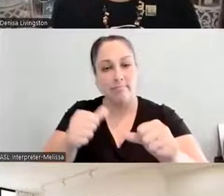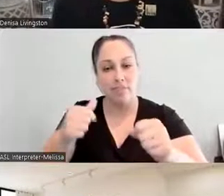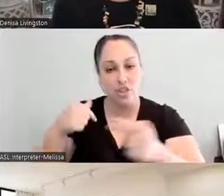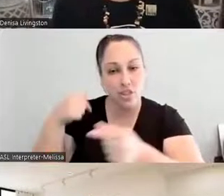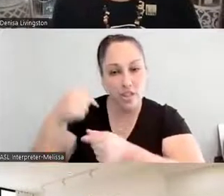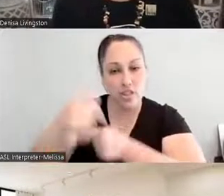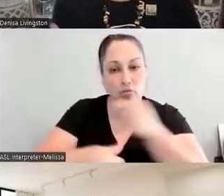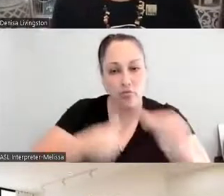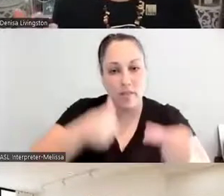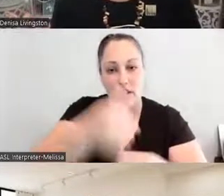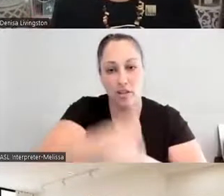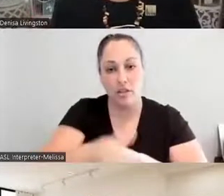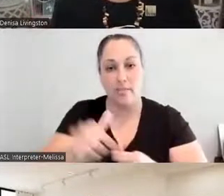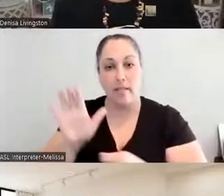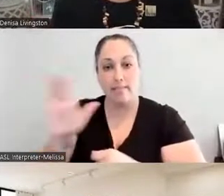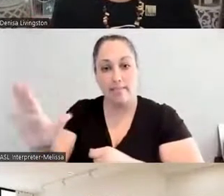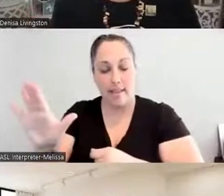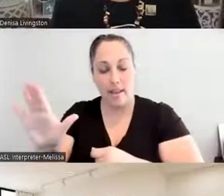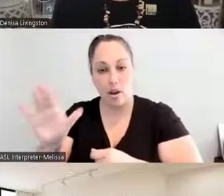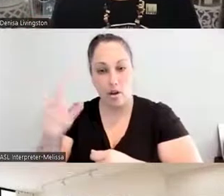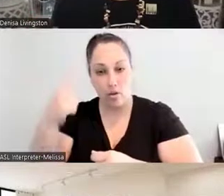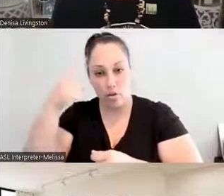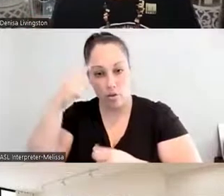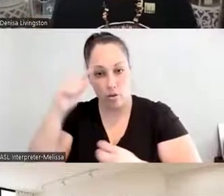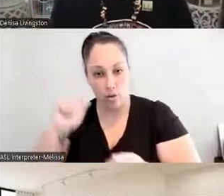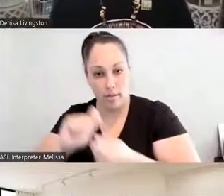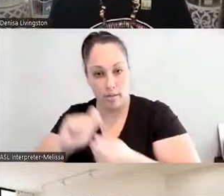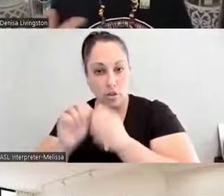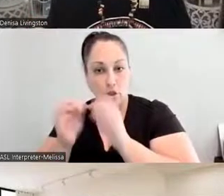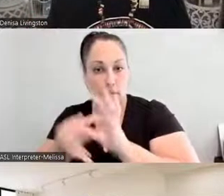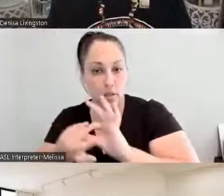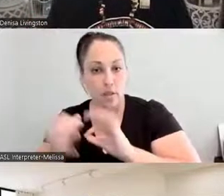interpretation and what their vision is in stewarding that in